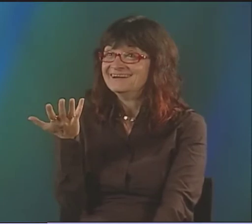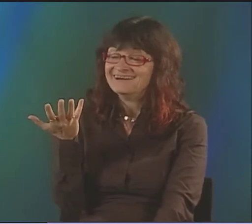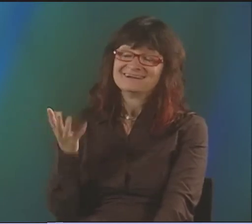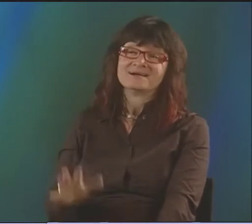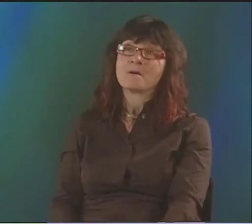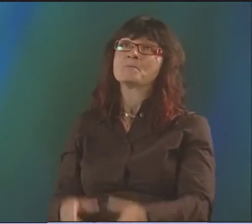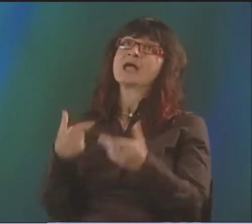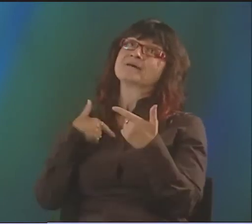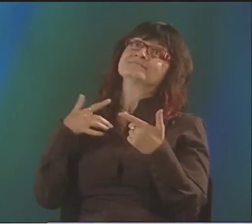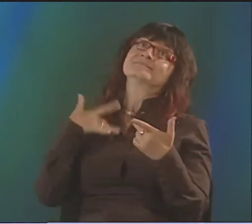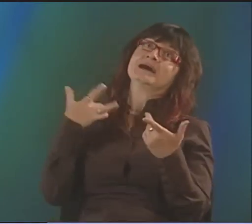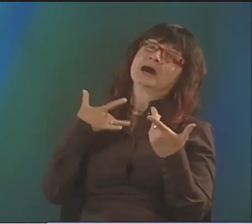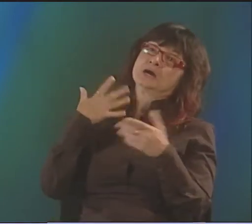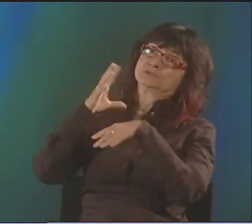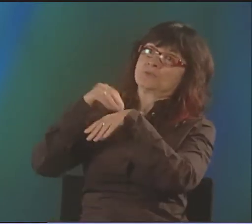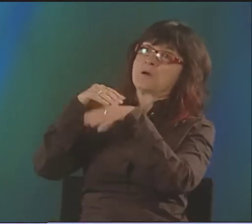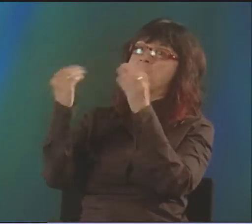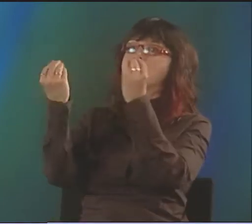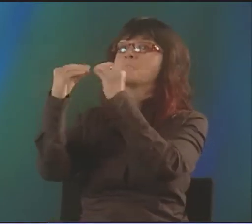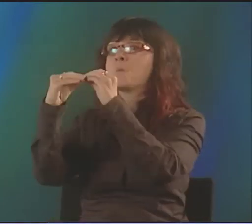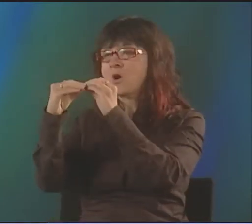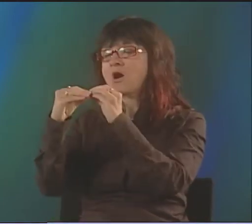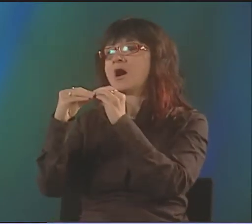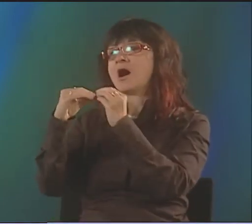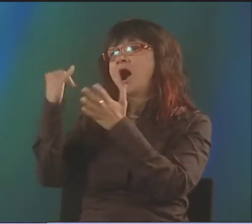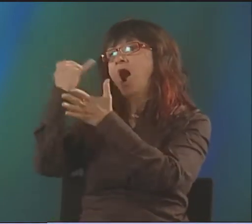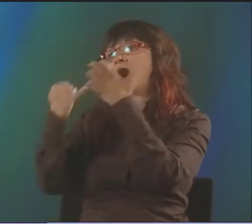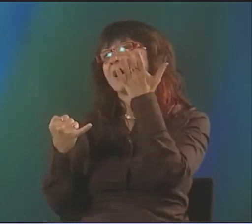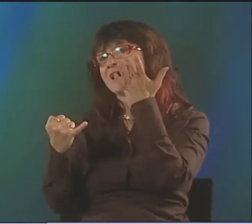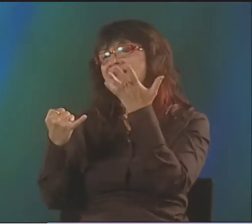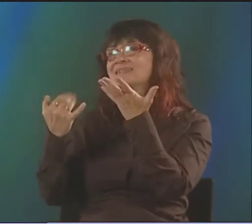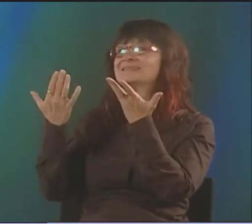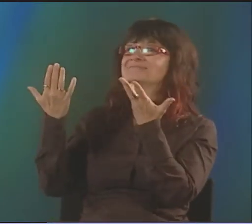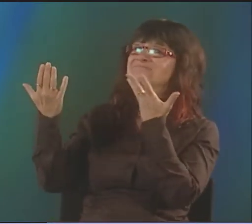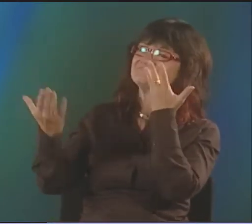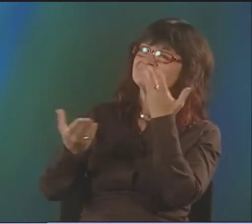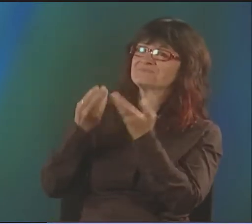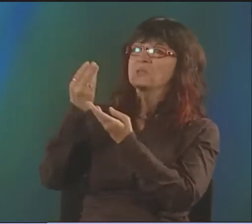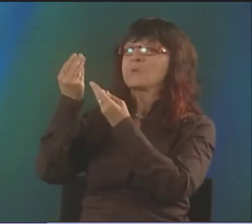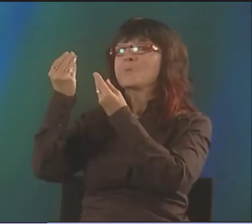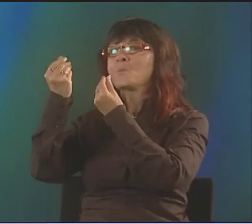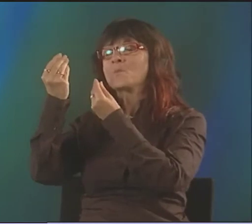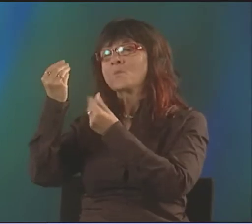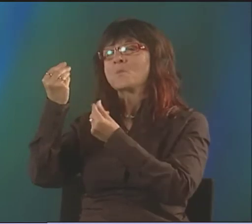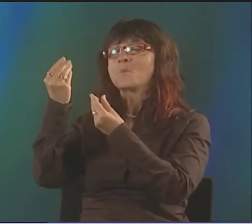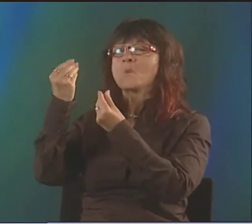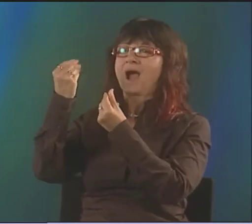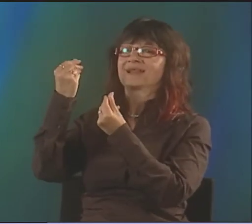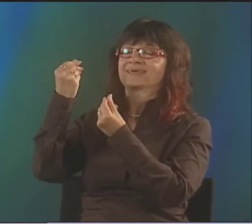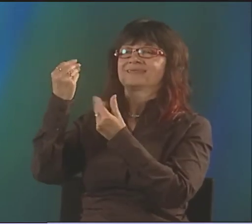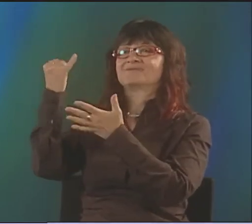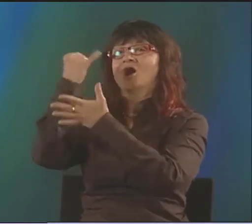IT ALWAYS WAS, PEOPLE THOUGHT THAT I WAS EUROPEAN BACK IN THE DAY. I WAS INTO ART, AND THEY THOUGHT I ALREADY LOOKED EUROPEAN, I BELONGED MORE THERE.